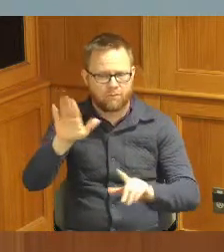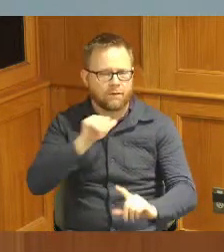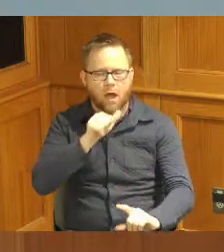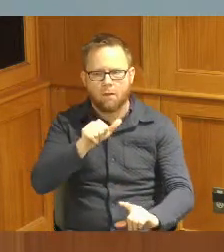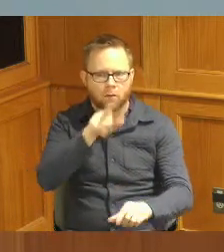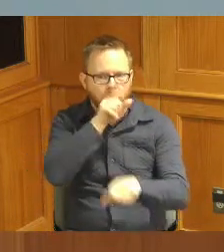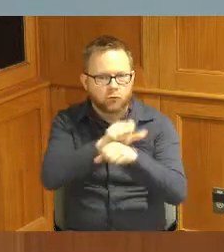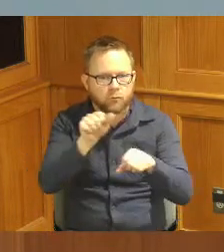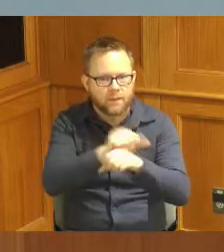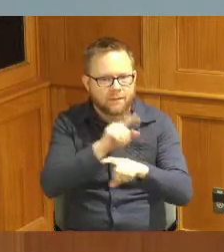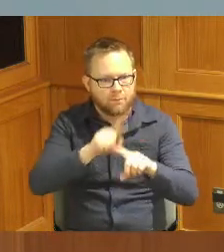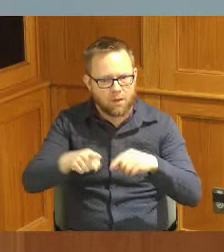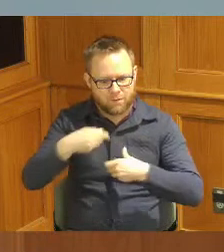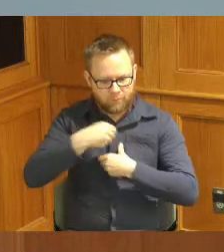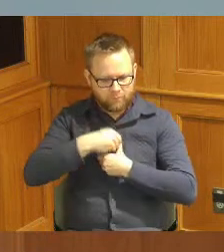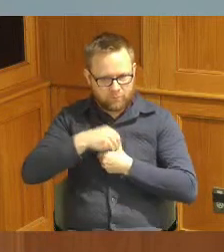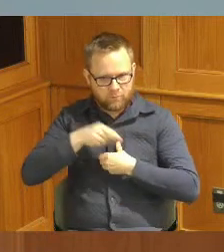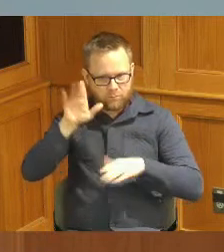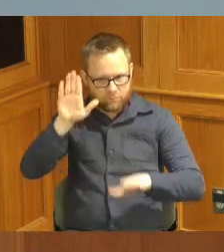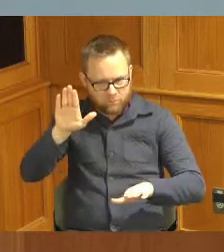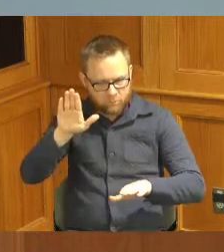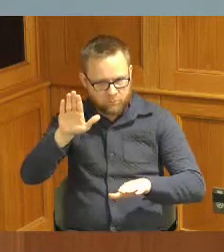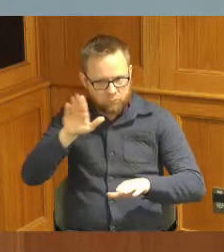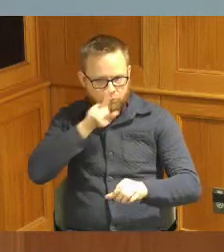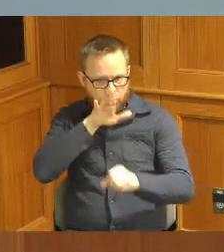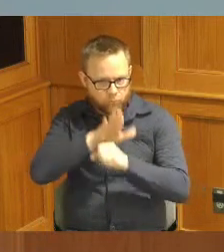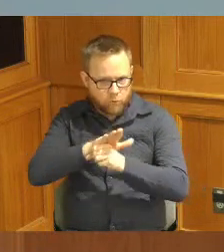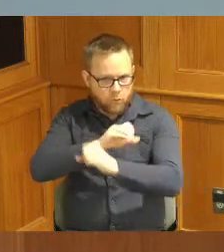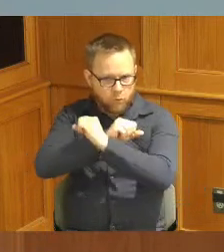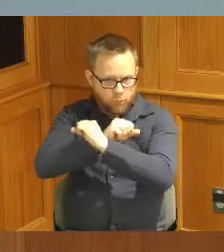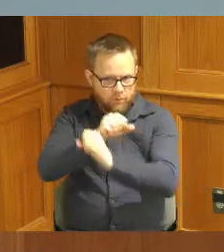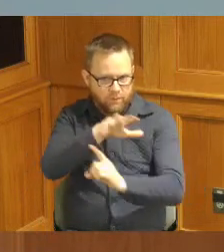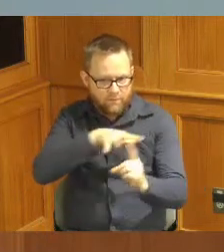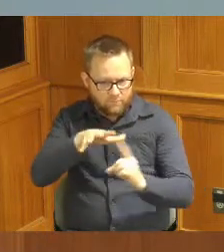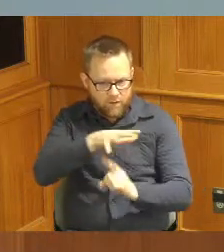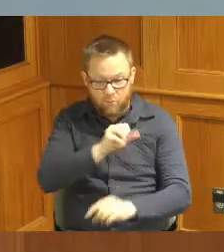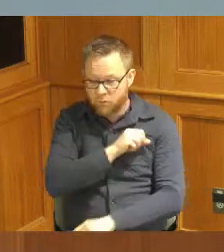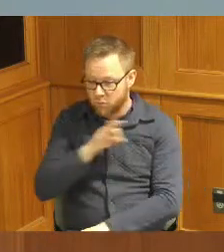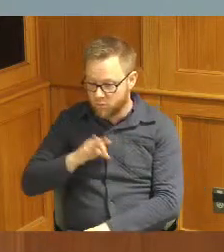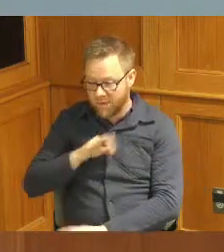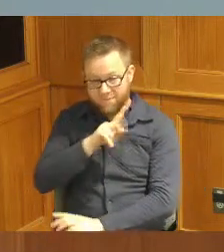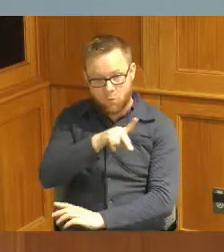oath to protect the environment and the staff they do that both personally and professionally